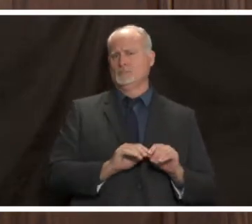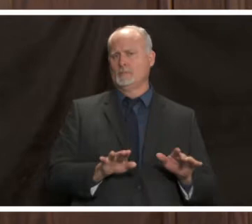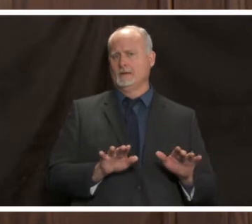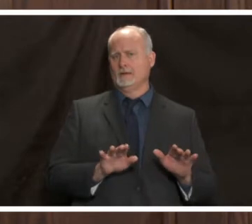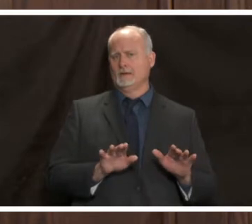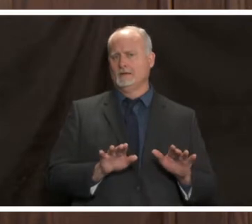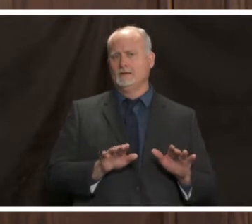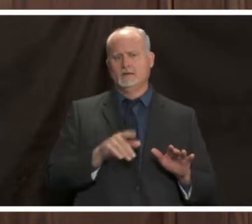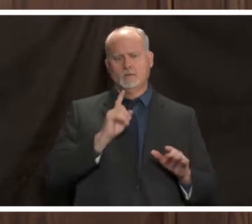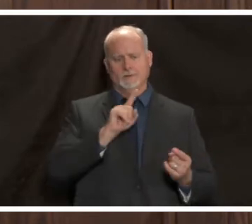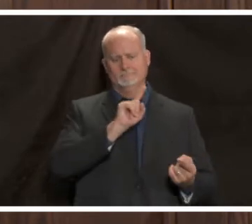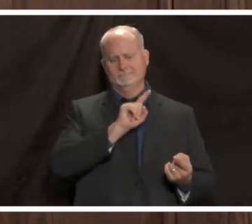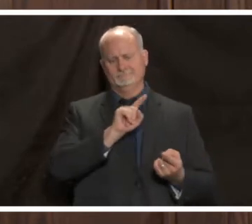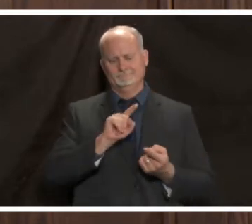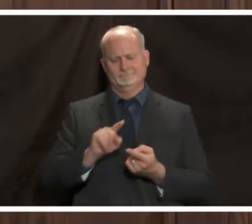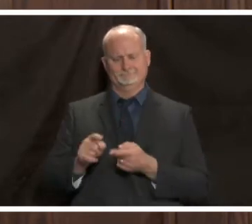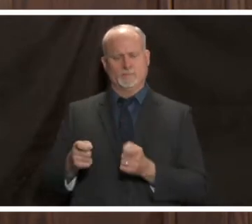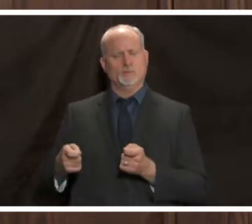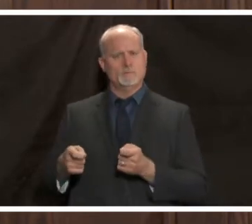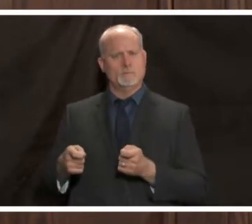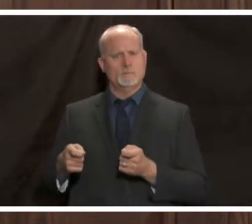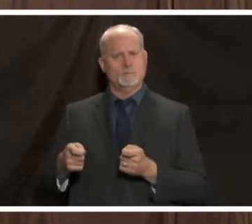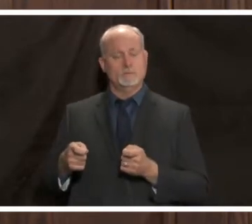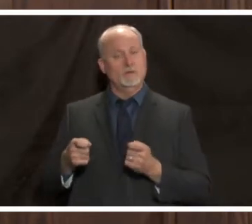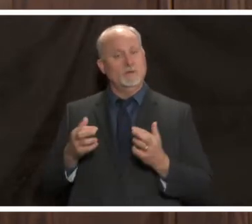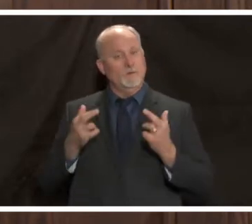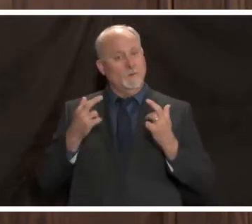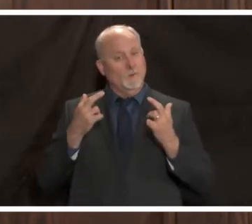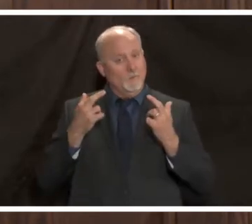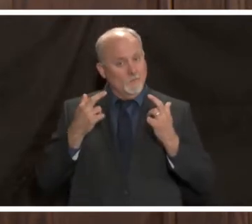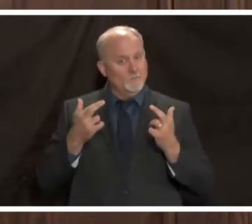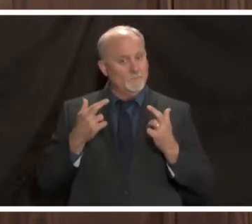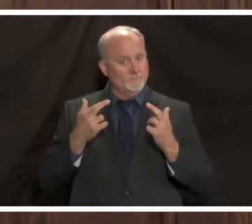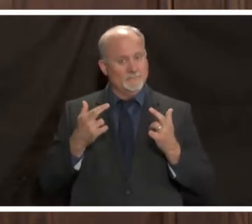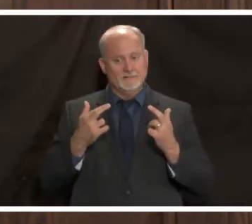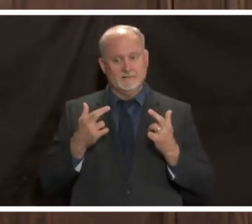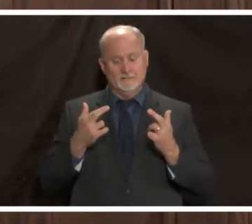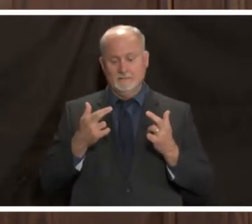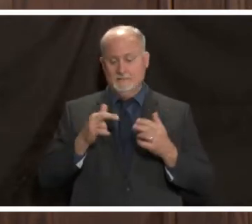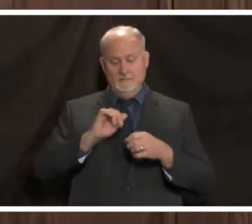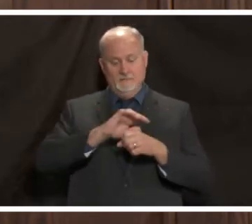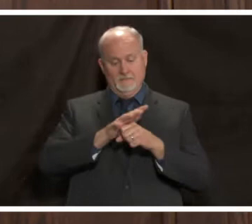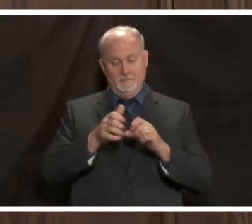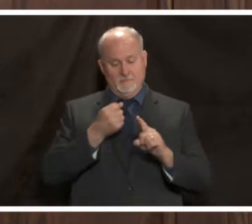start to bring this under control hopefully to the point where the pandemic begins to exhaust